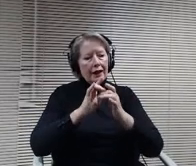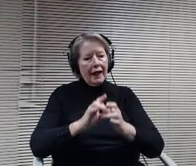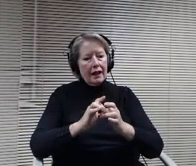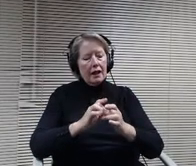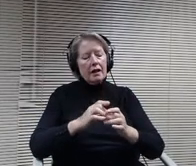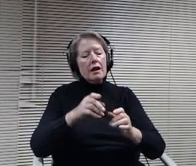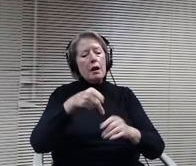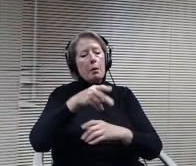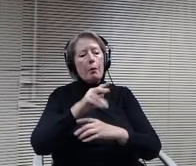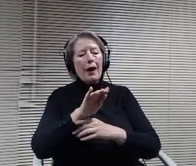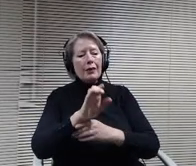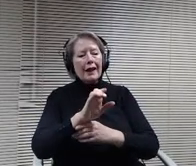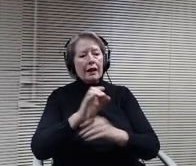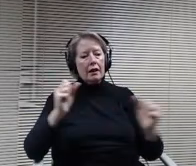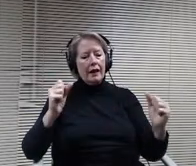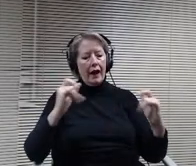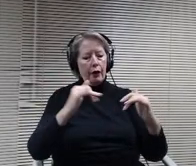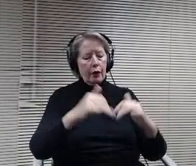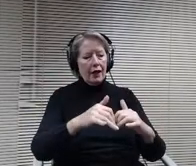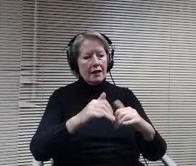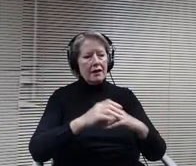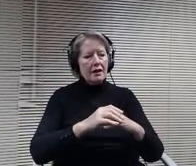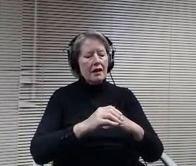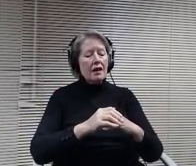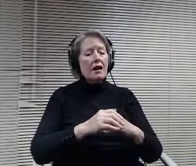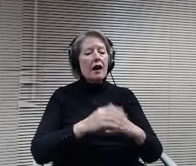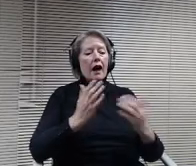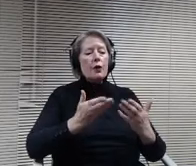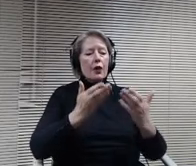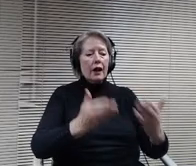streaming, for example via YouTube for all public meetings